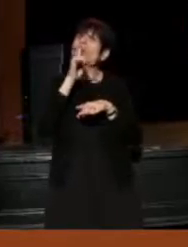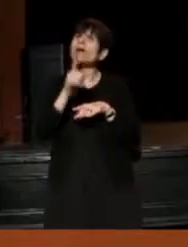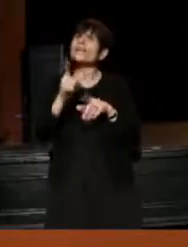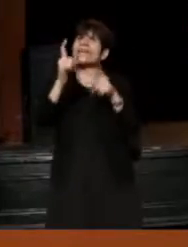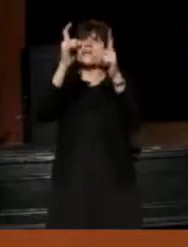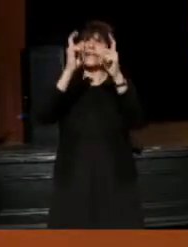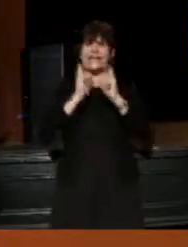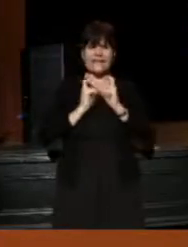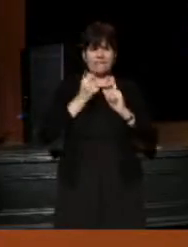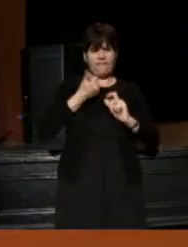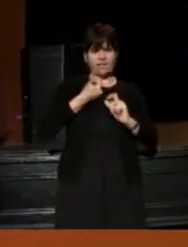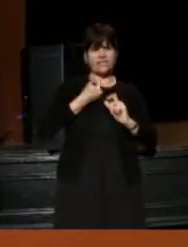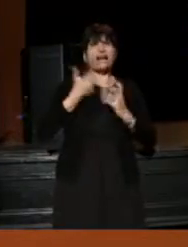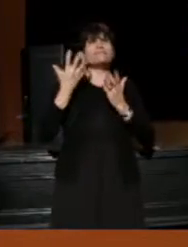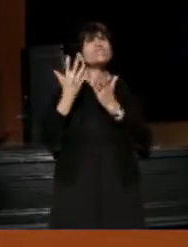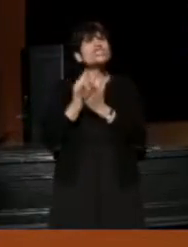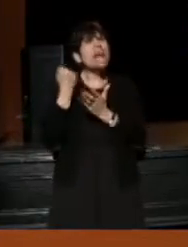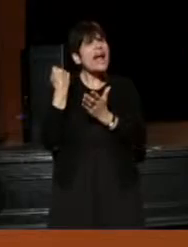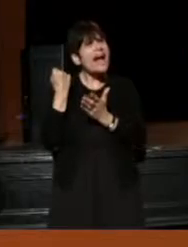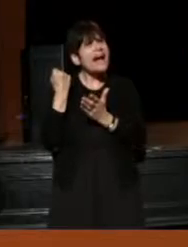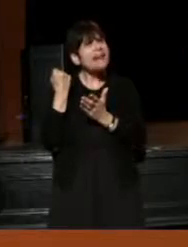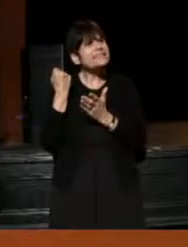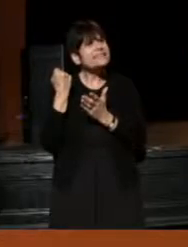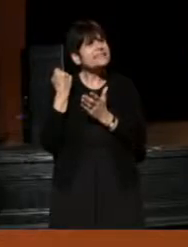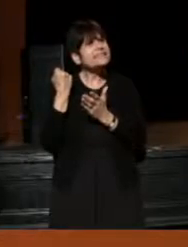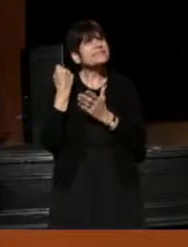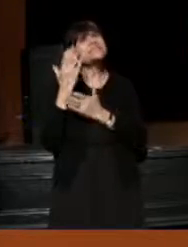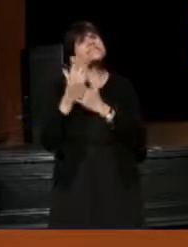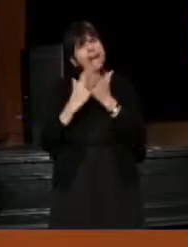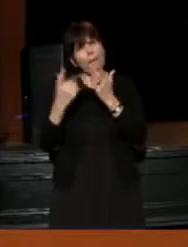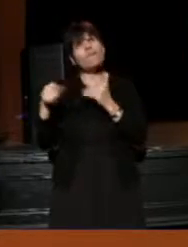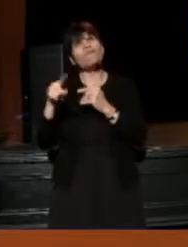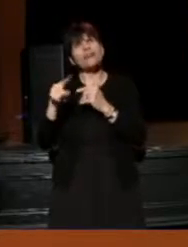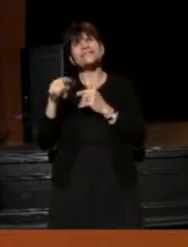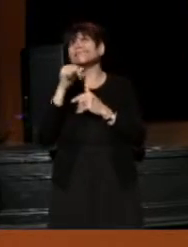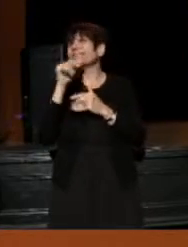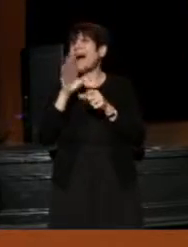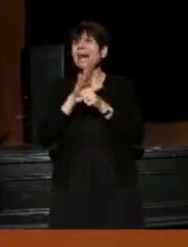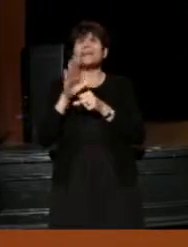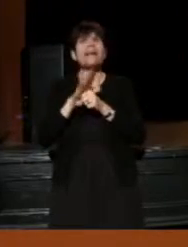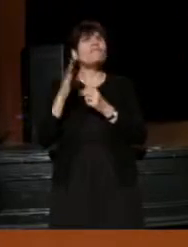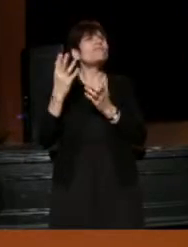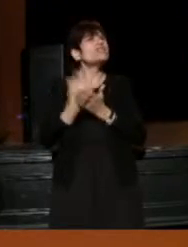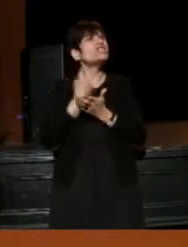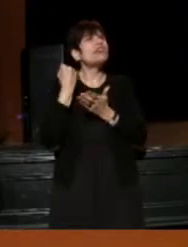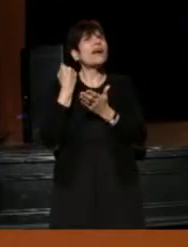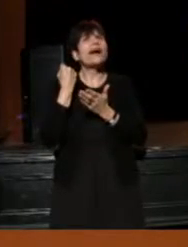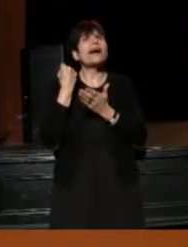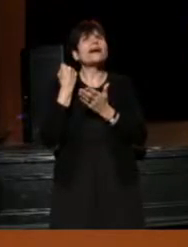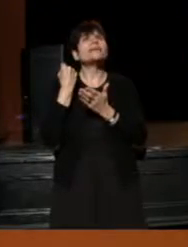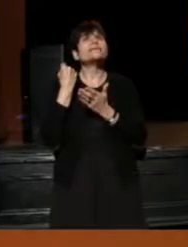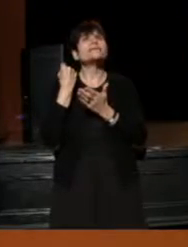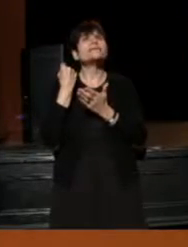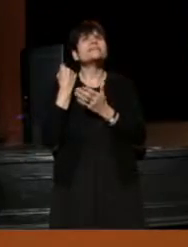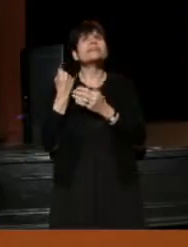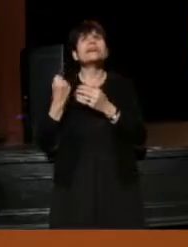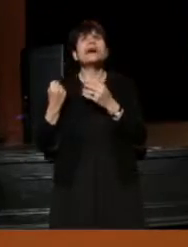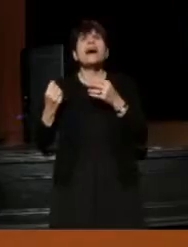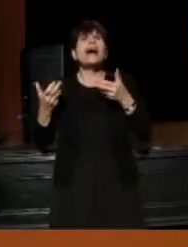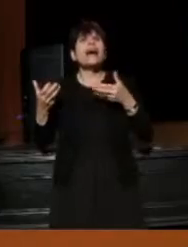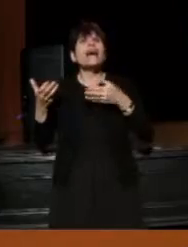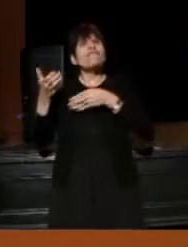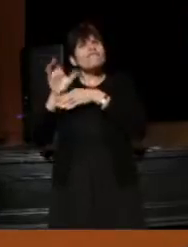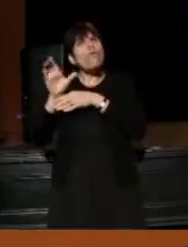the chance to force them to be involved in the art,